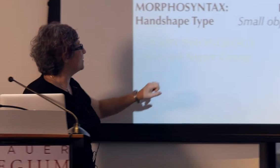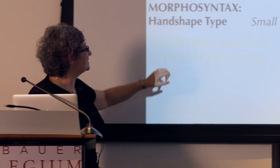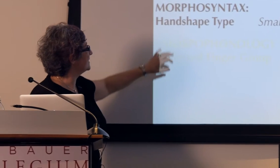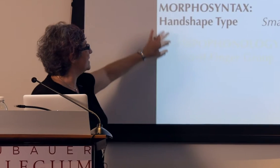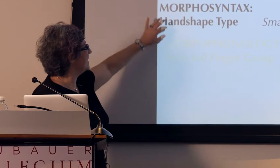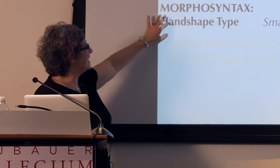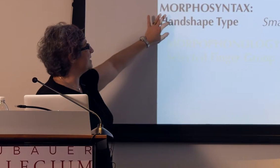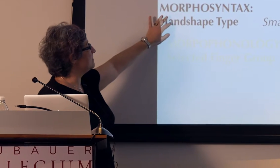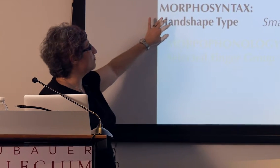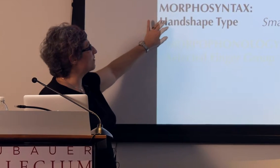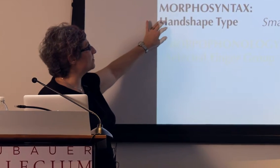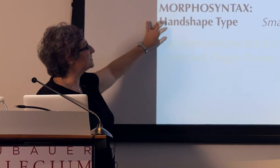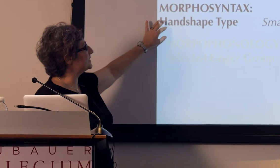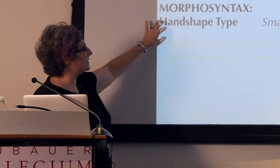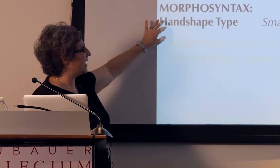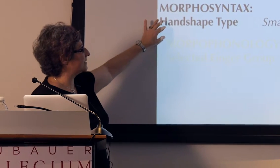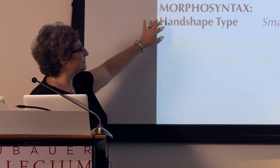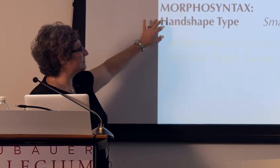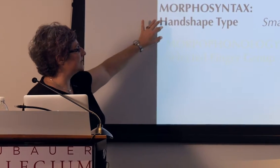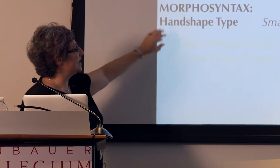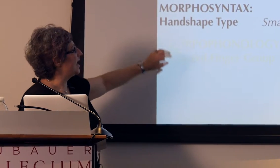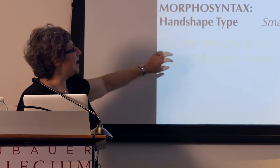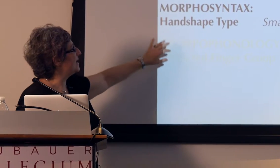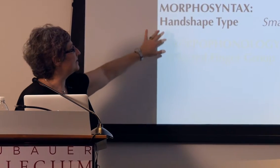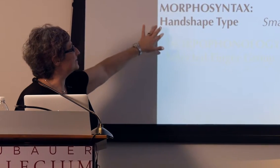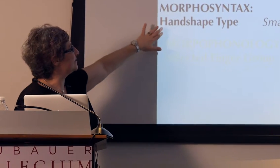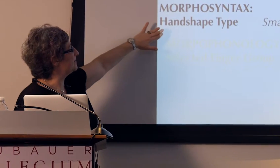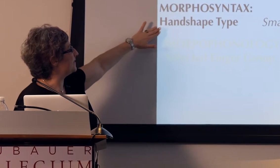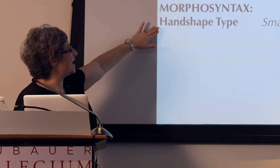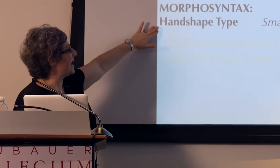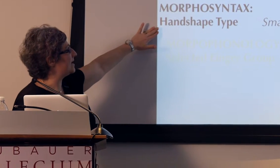What we see in morphosyntax is that handshape type